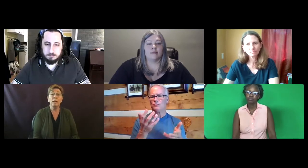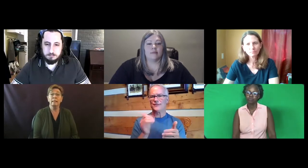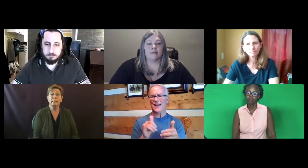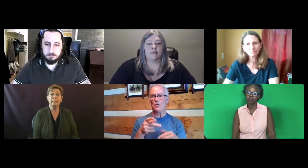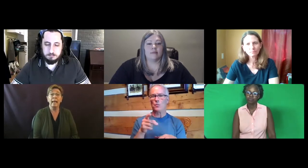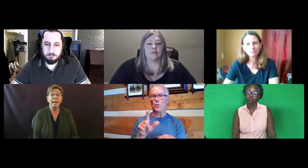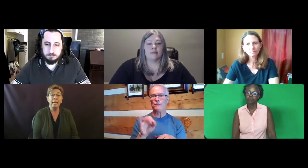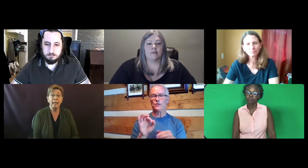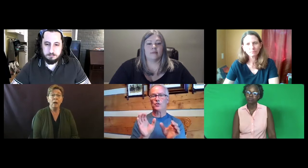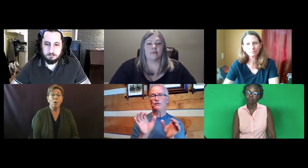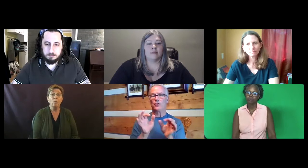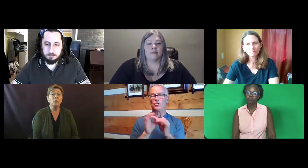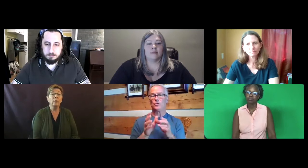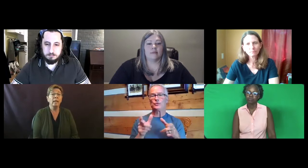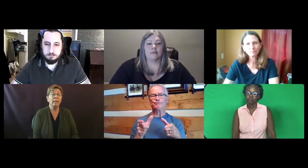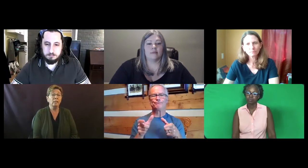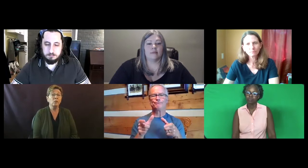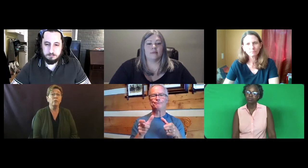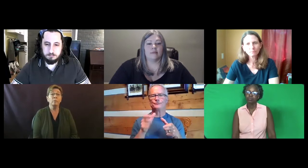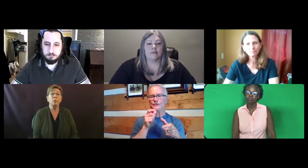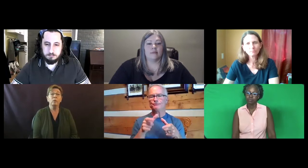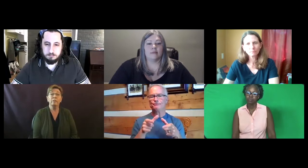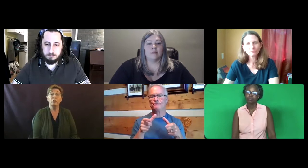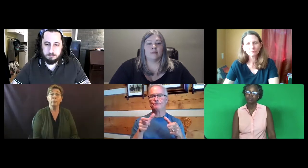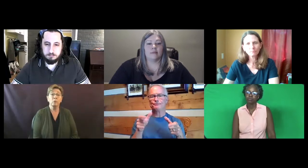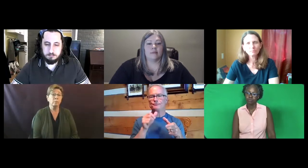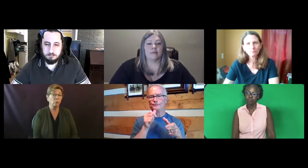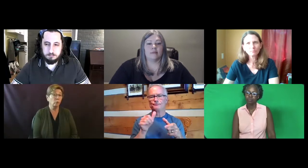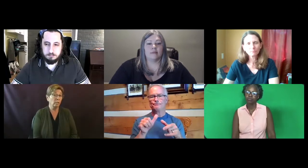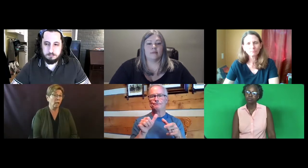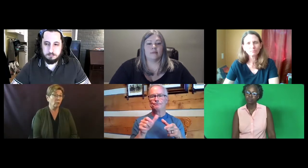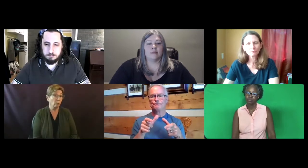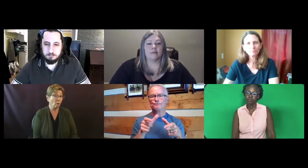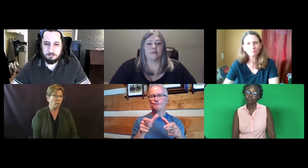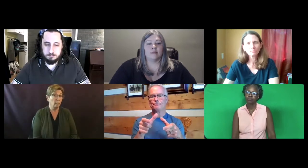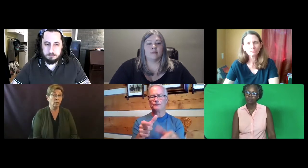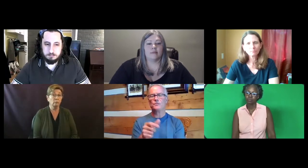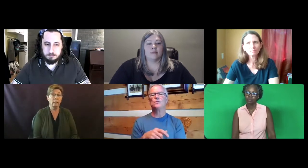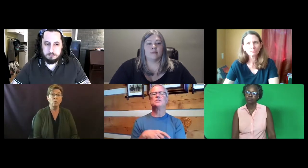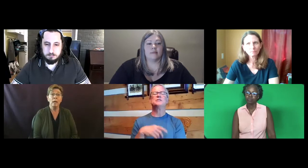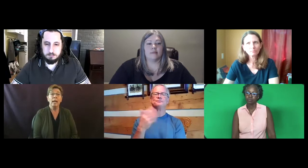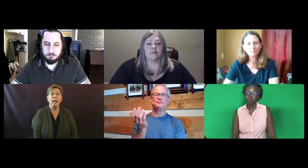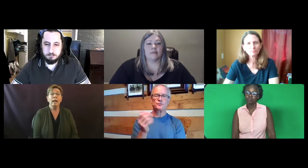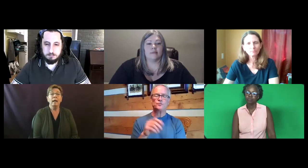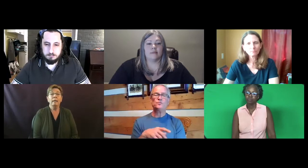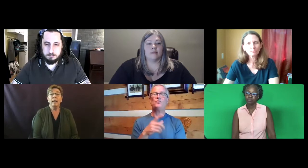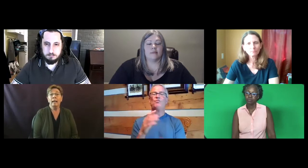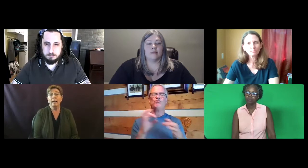And the delay was creating an issue for the pool of interpreters. The pool could not grow in Colorado.